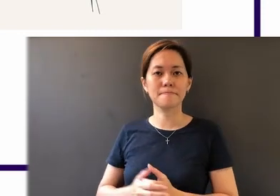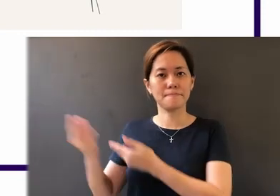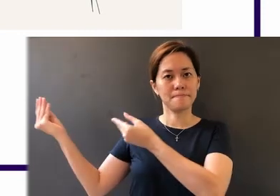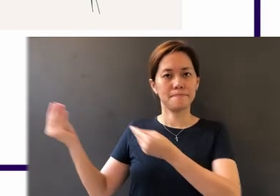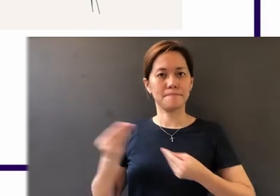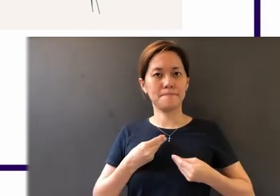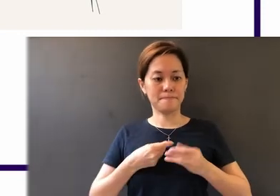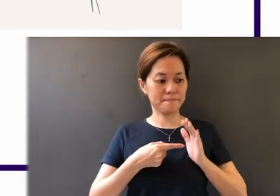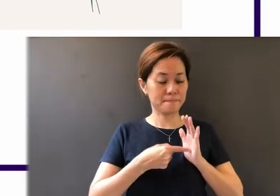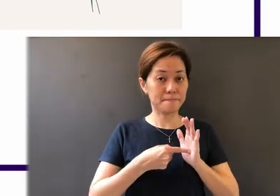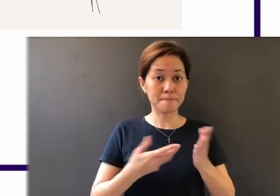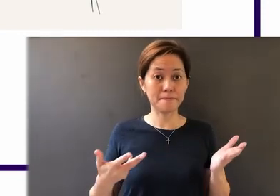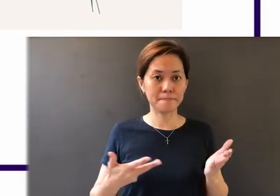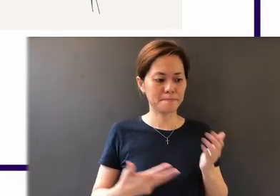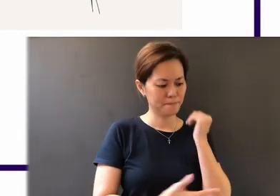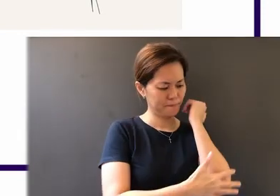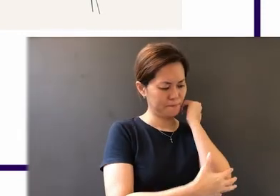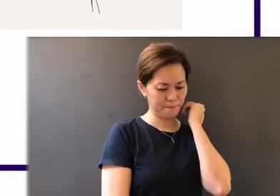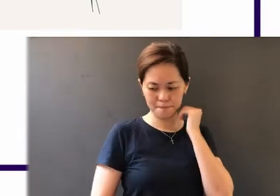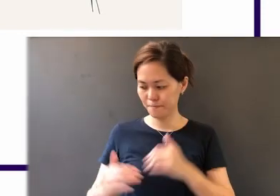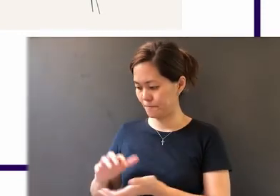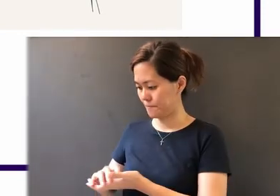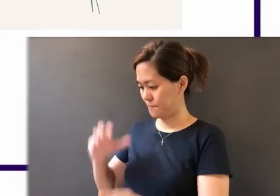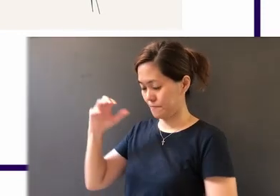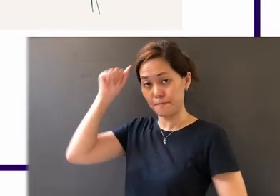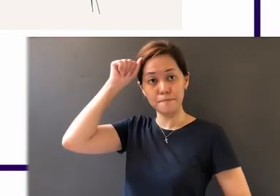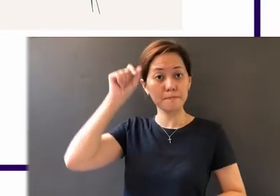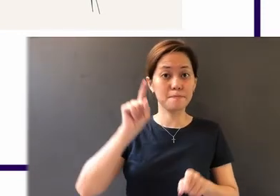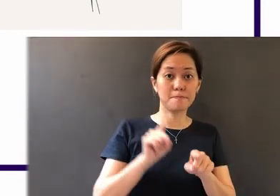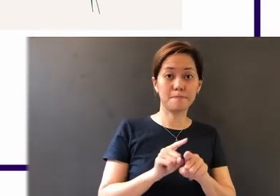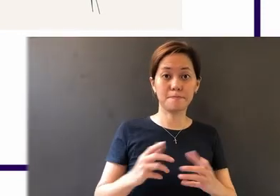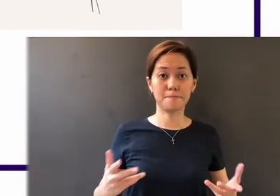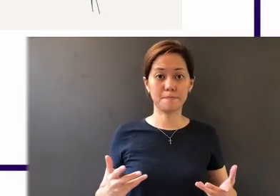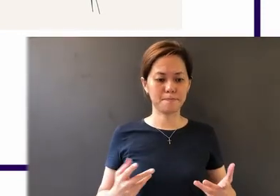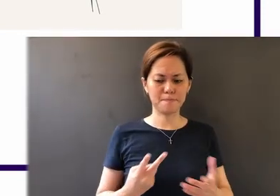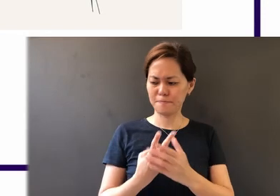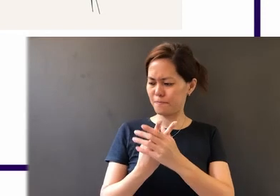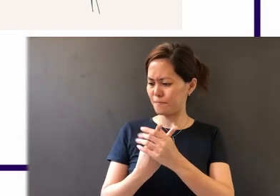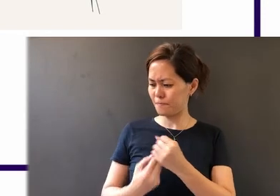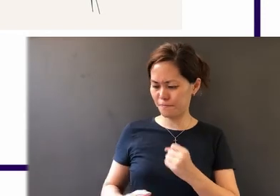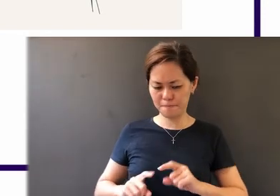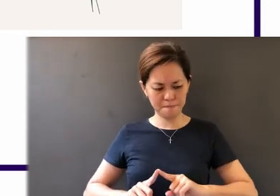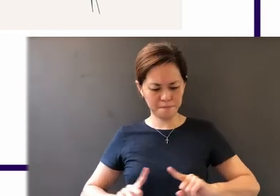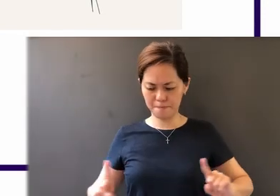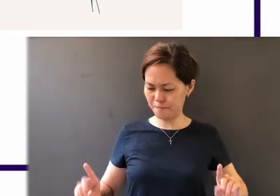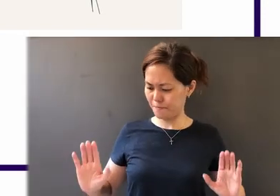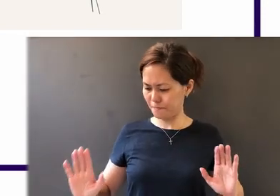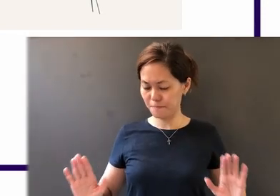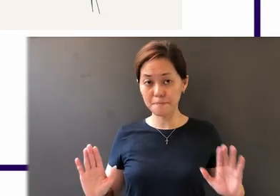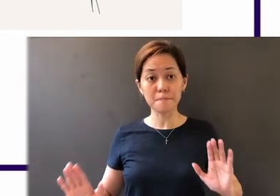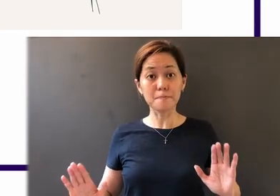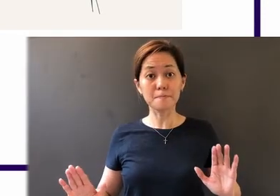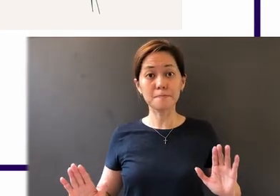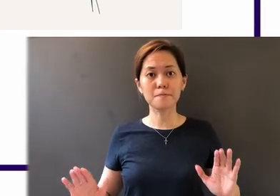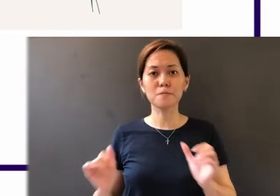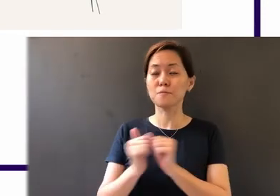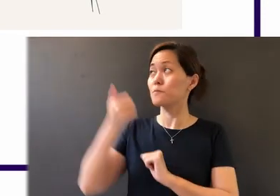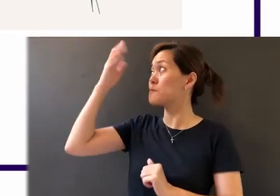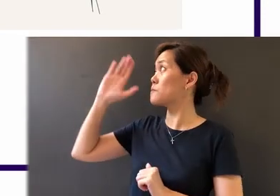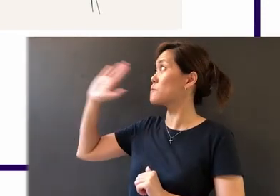examples of the poor and the rich brother, both in their different situation, with the wisdom of God,